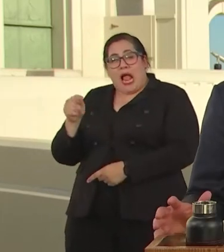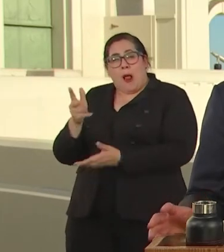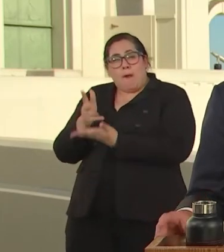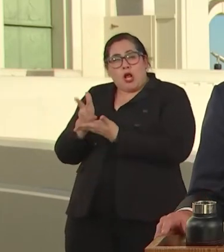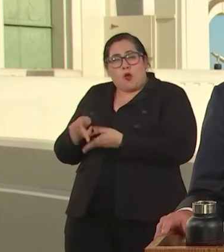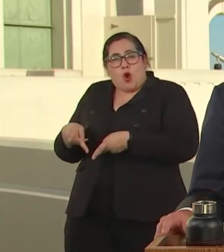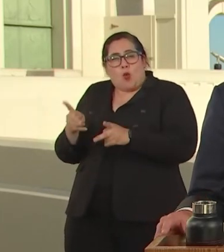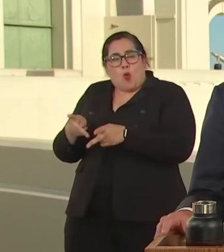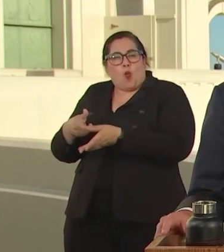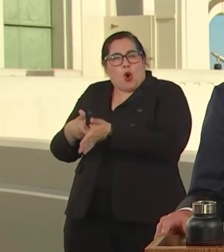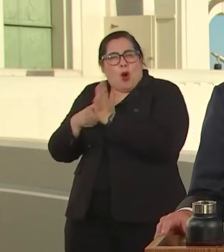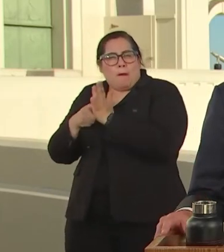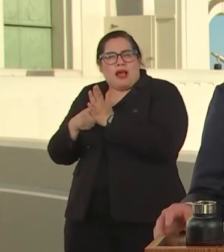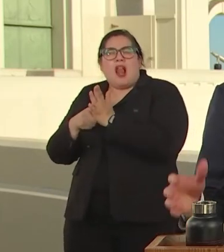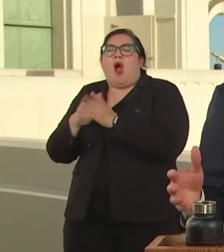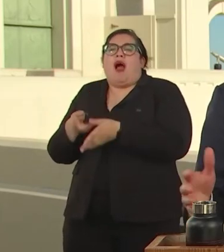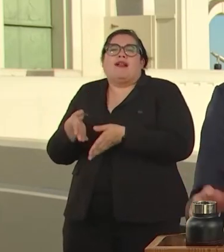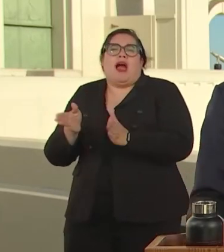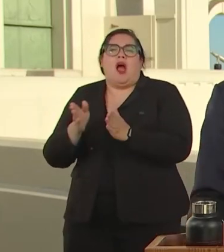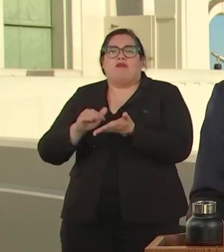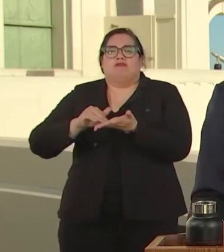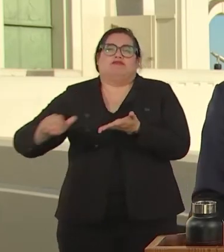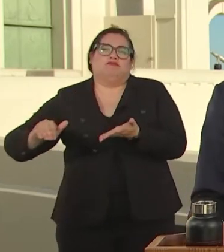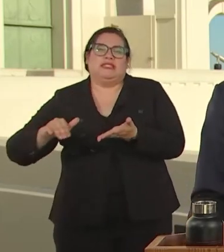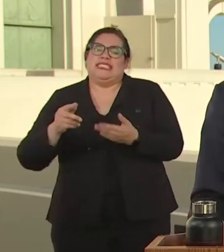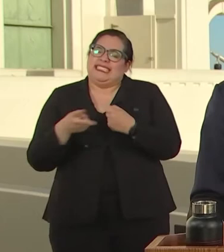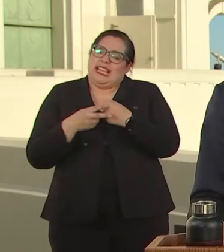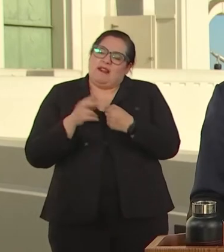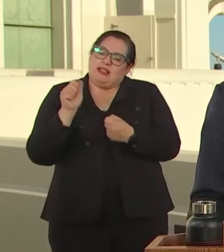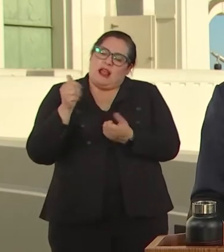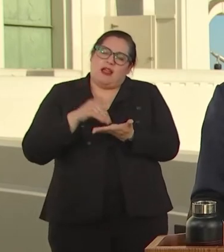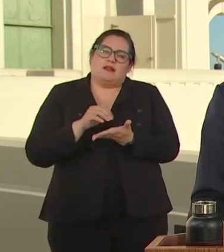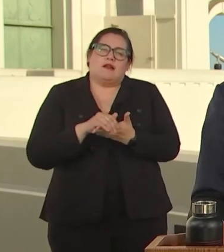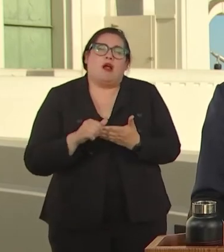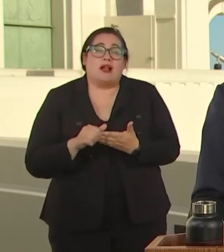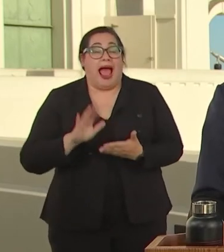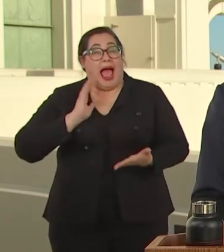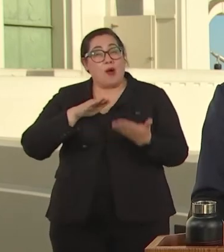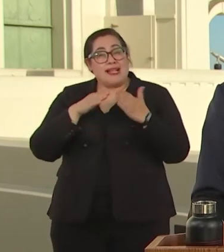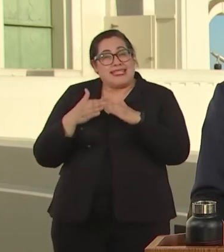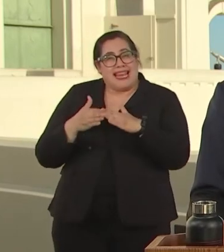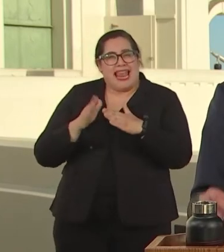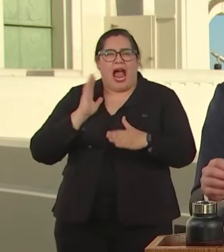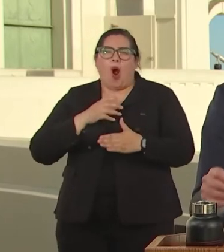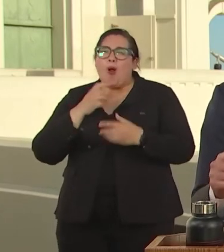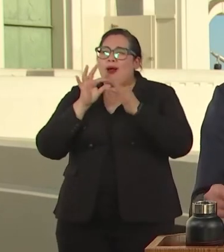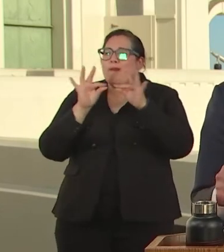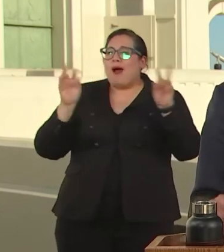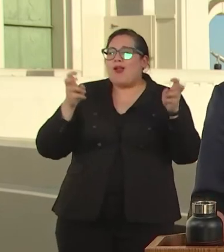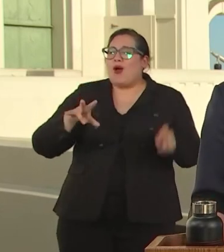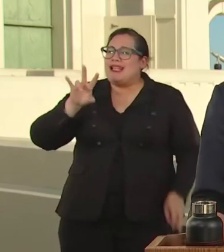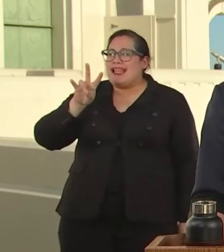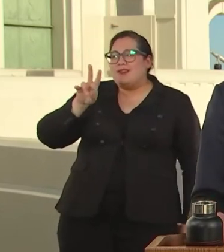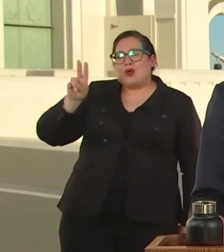REQUIREMENT TO HELP SAVE 10,000. AND LET'S MAKE AL FRESCO DINING